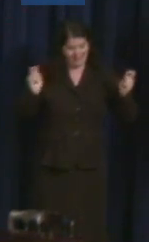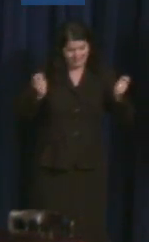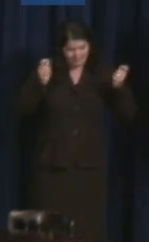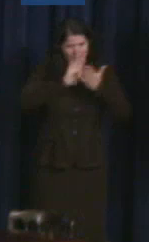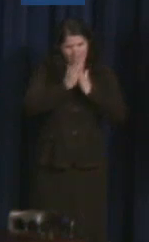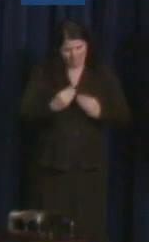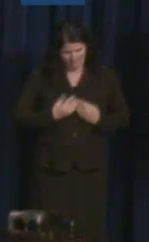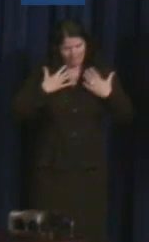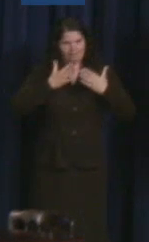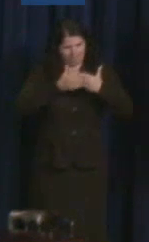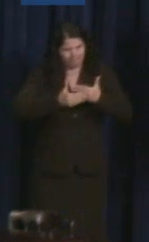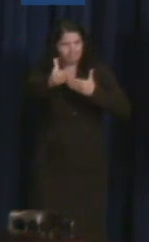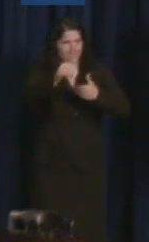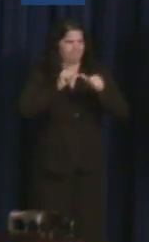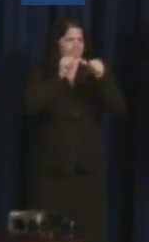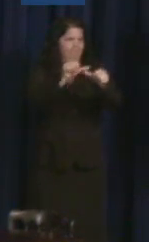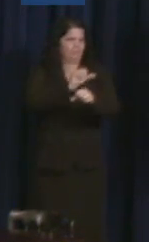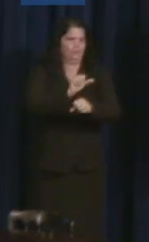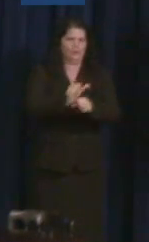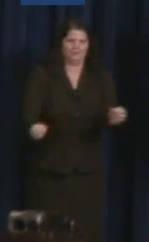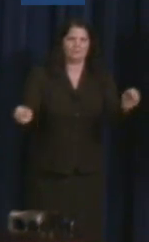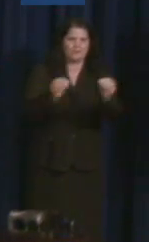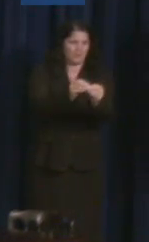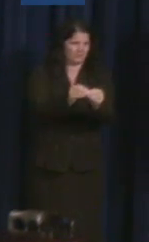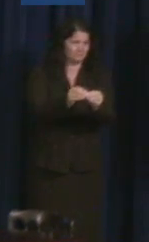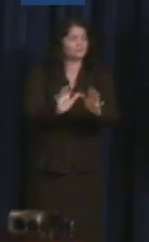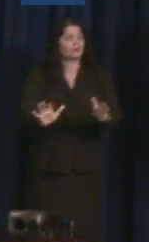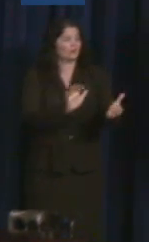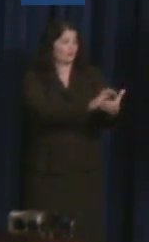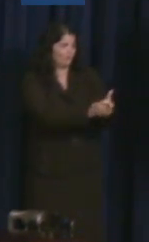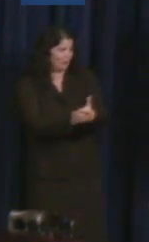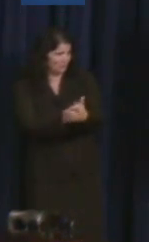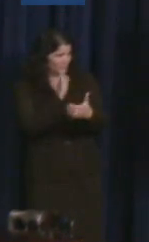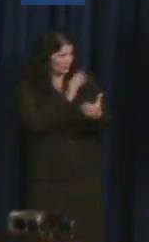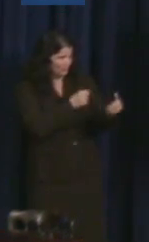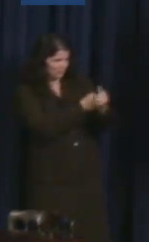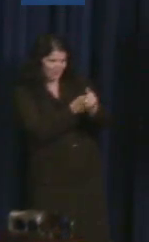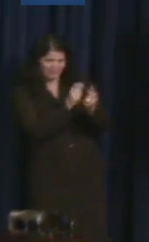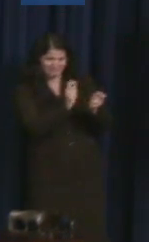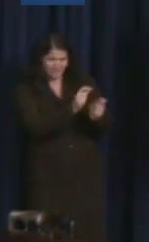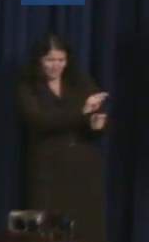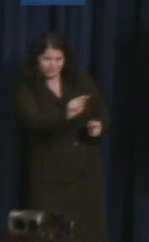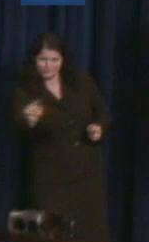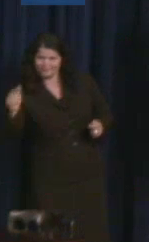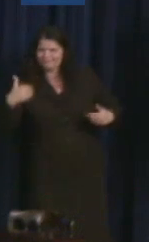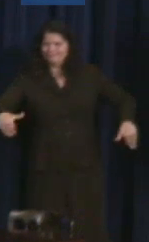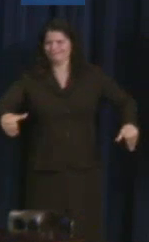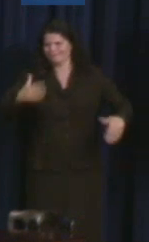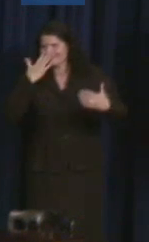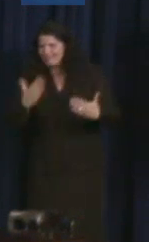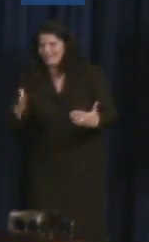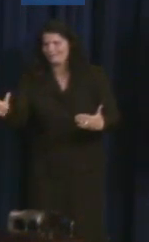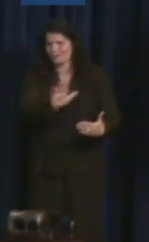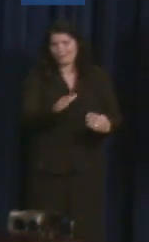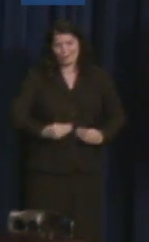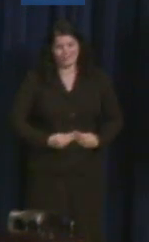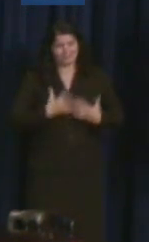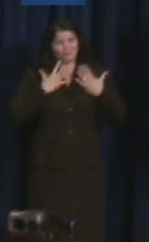So congratulations to our Champs of Change and thank you so much for your inspiration and for all of your hard work.